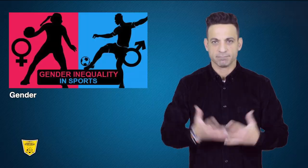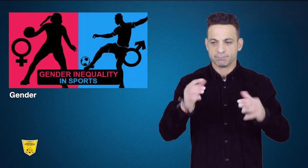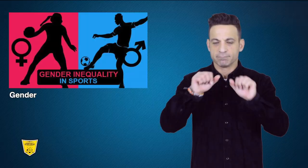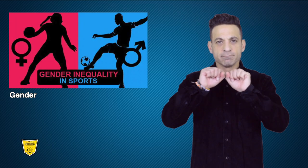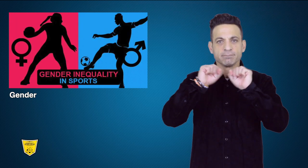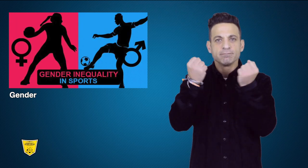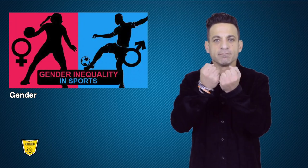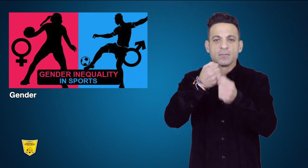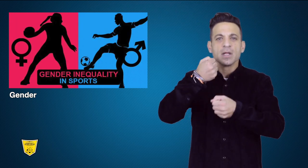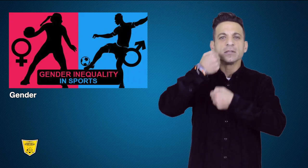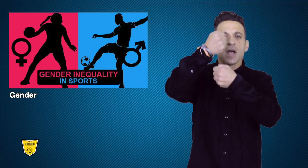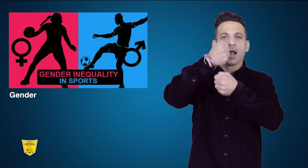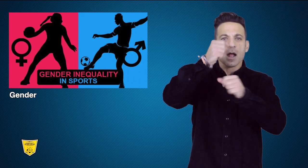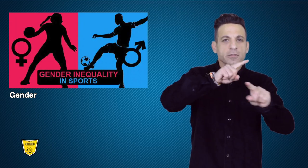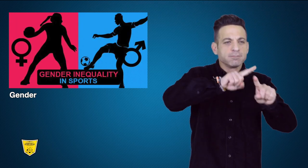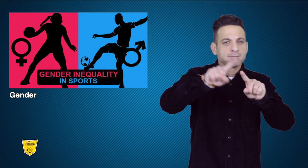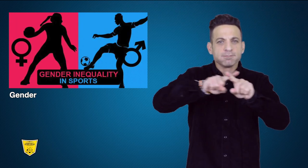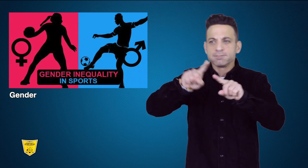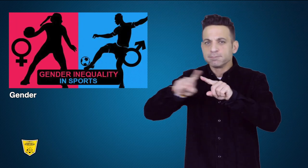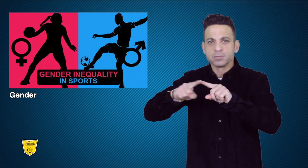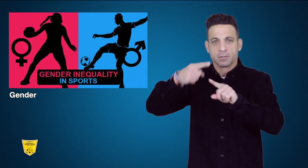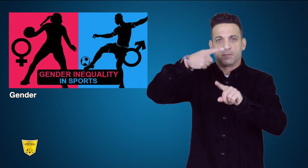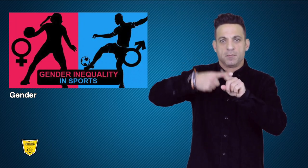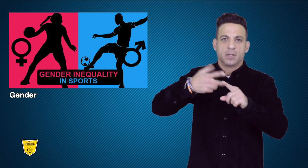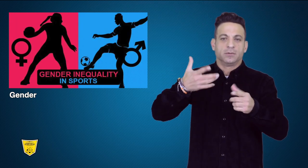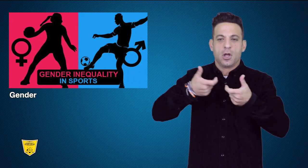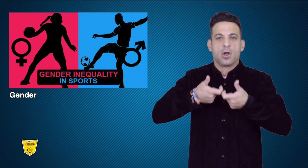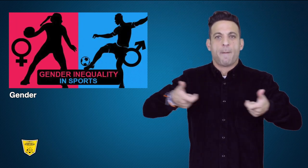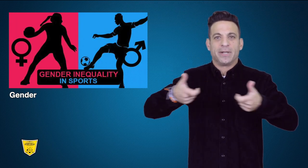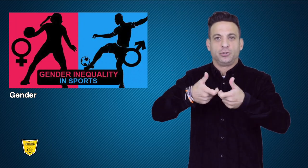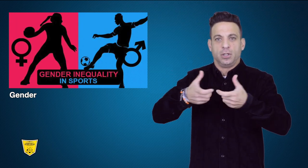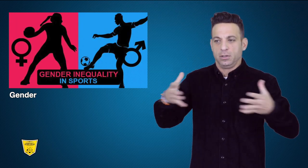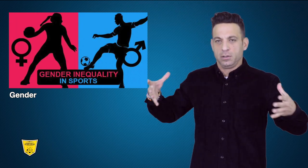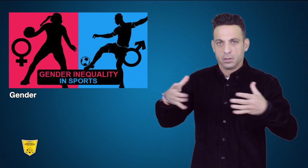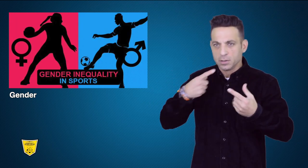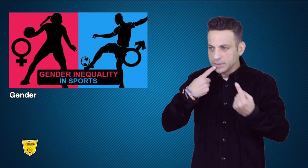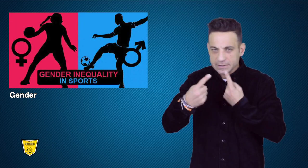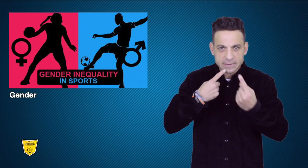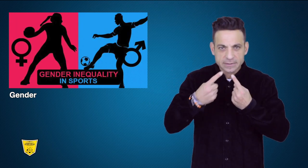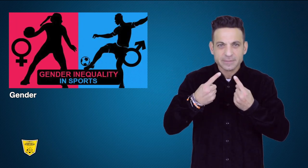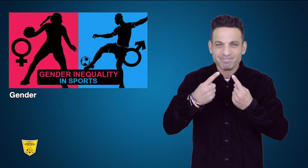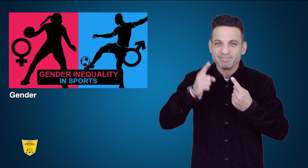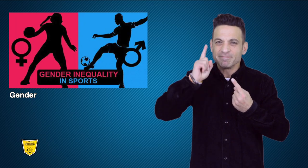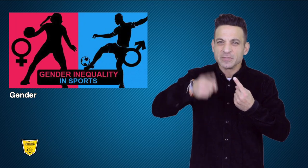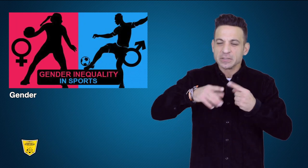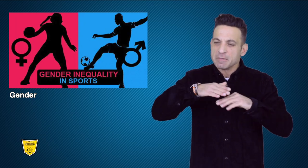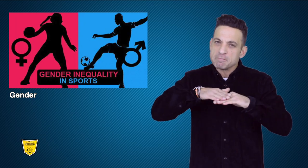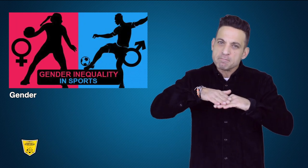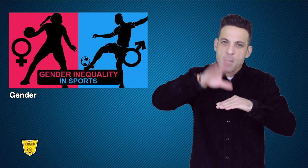Delegates agreed the ad hoc committee would work